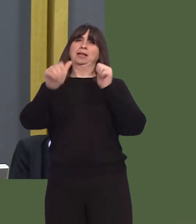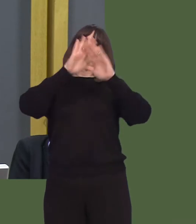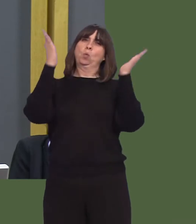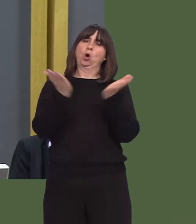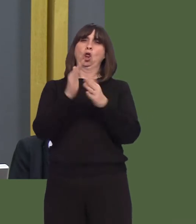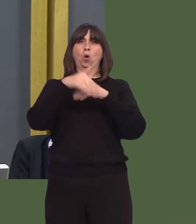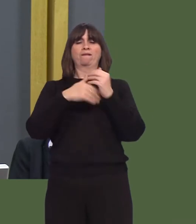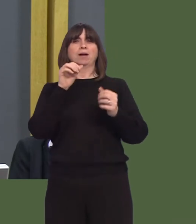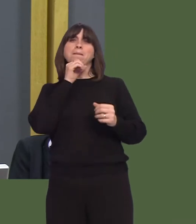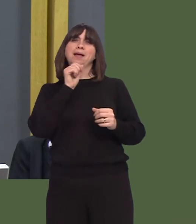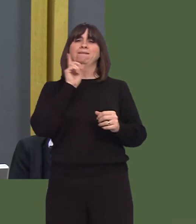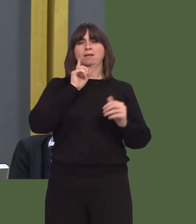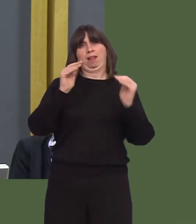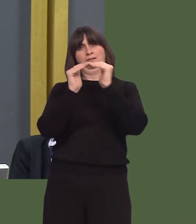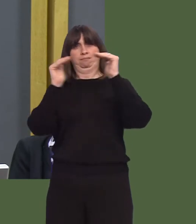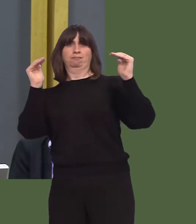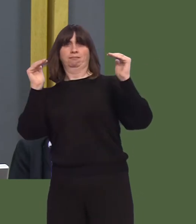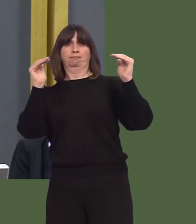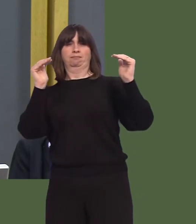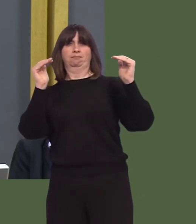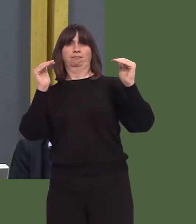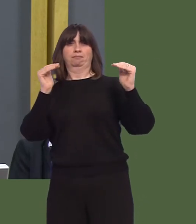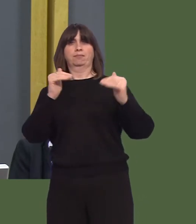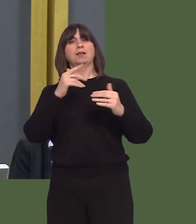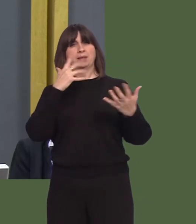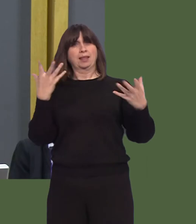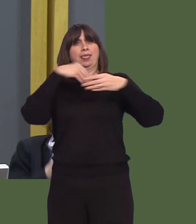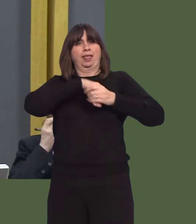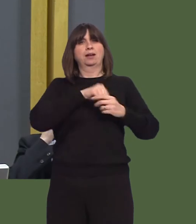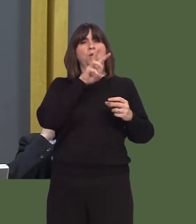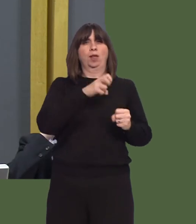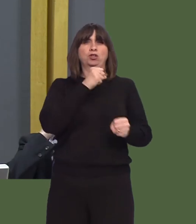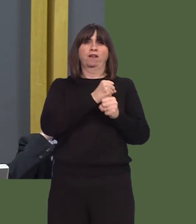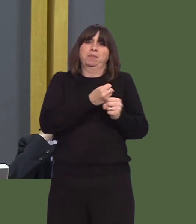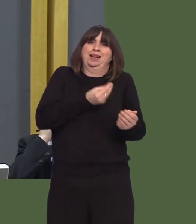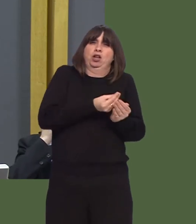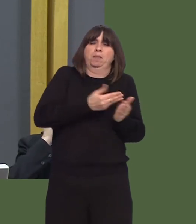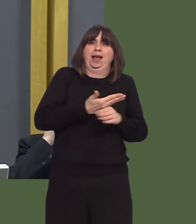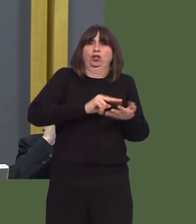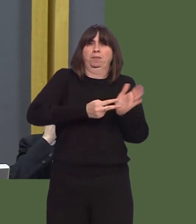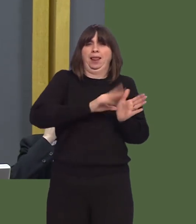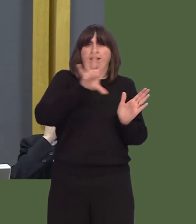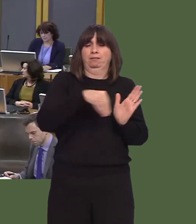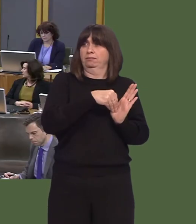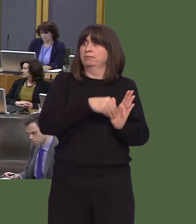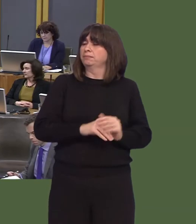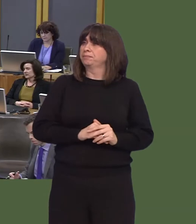equality with their fair play employer benchmark, and embed this in the Welsh Government's economic action plan? Carwyn Jones AM: Yes.